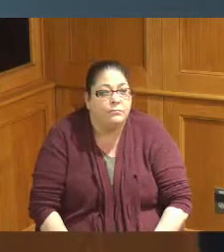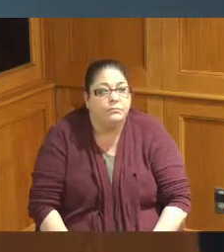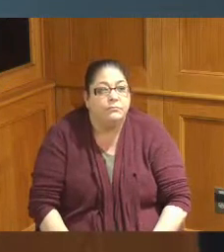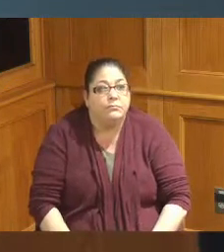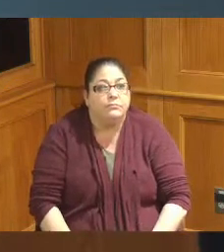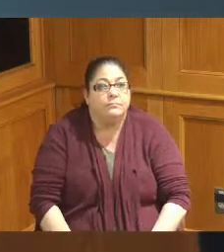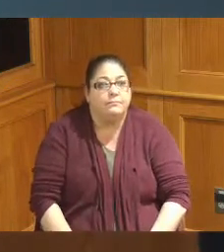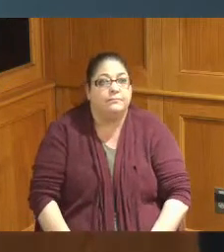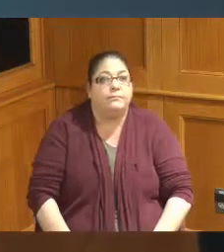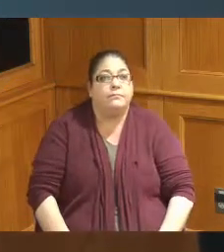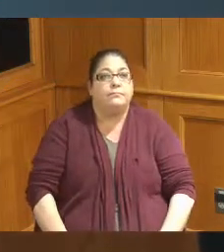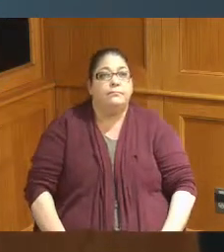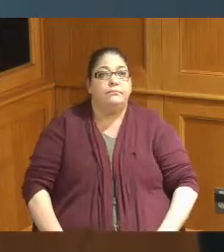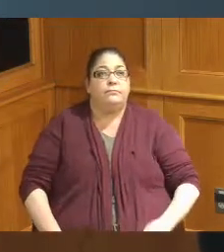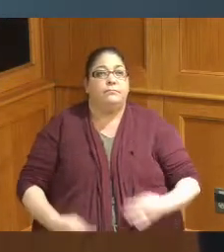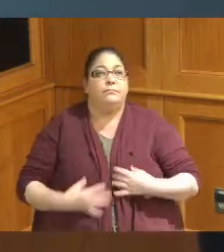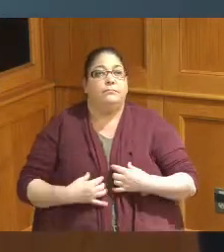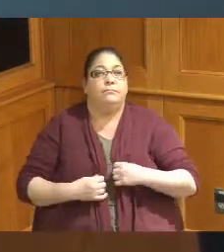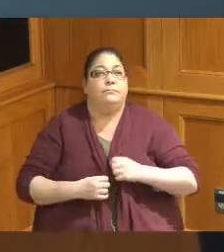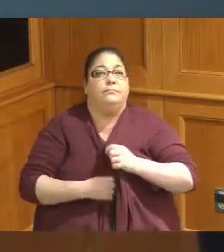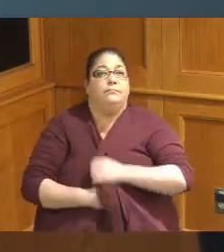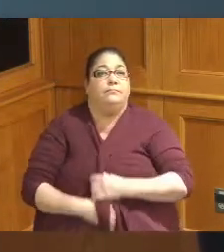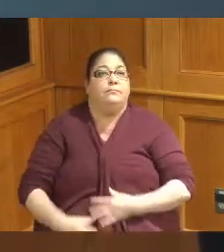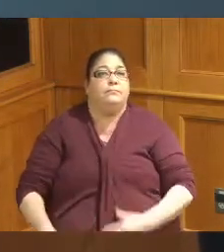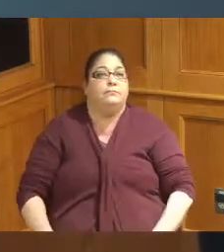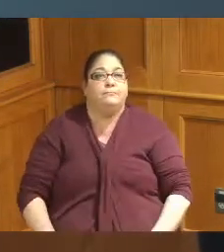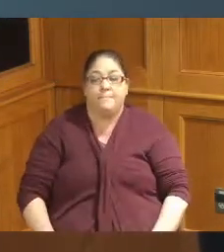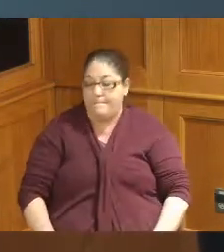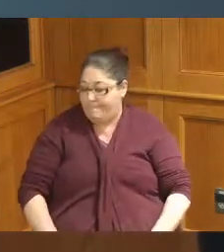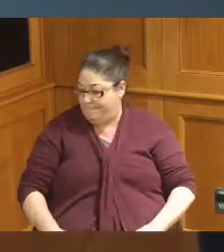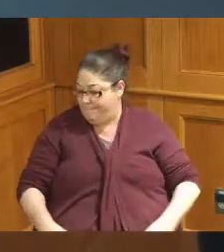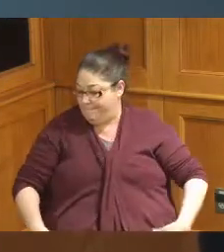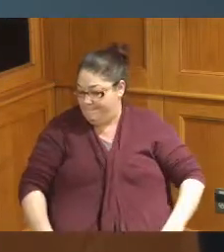okay now we'll move to comments